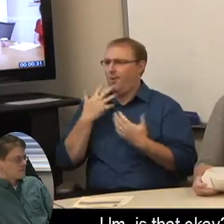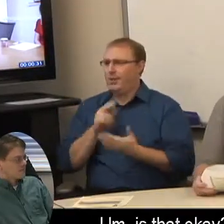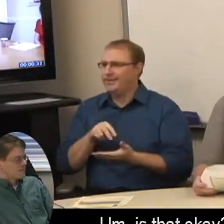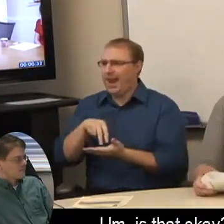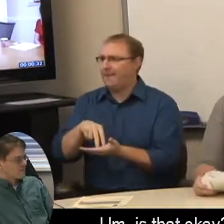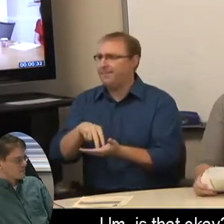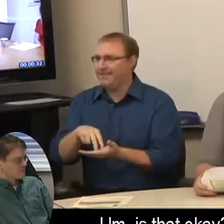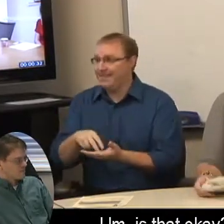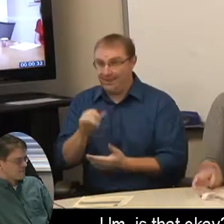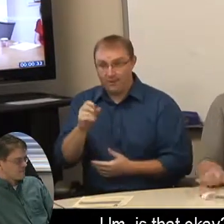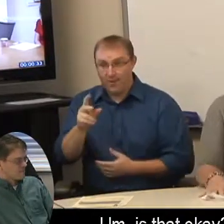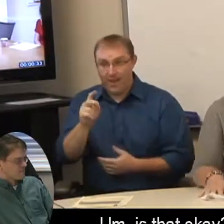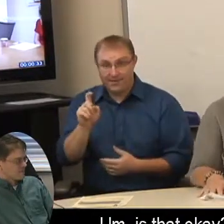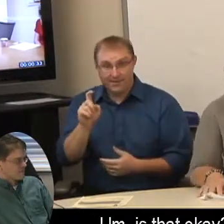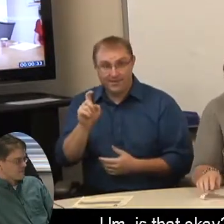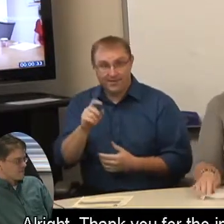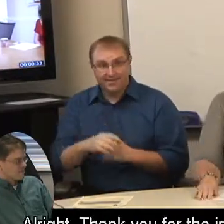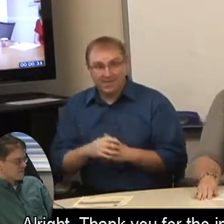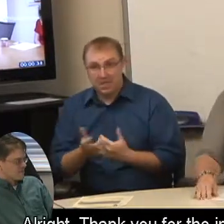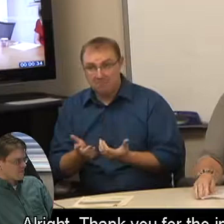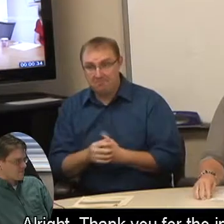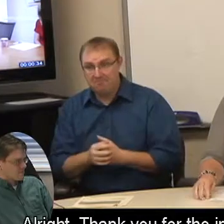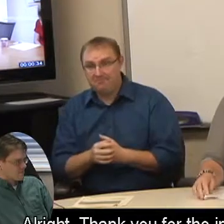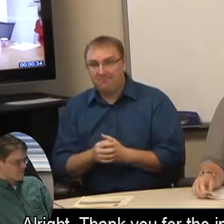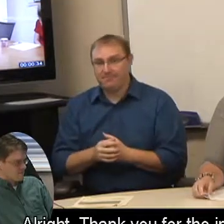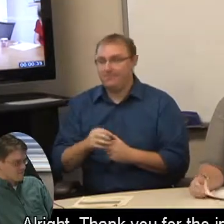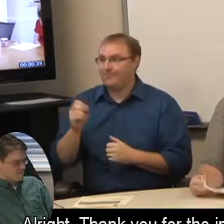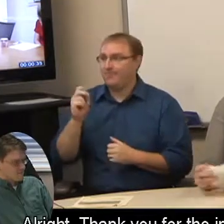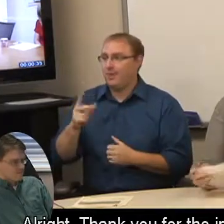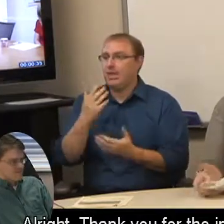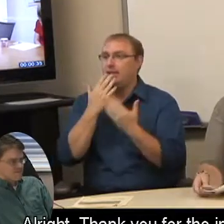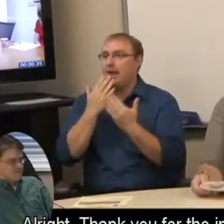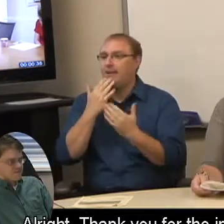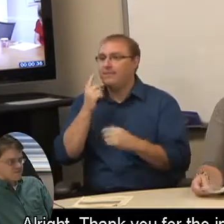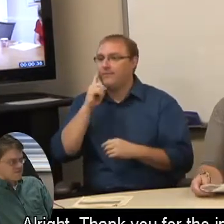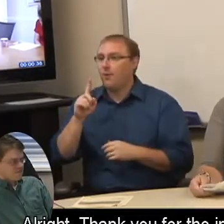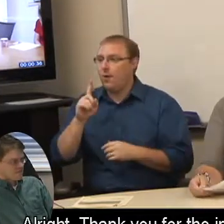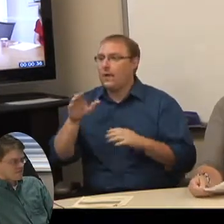Um, is that okay? Alright. Thank you for the introduction.